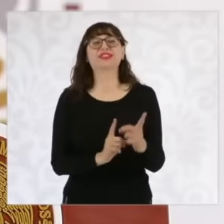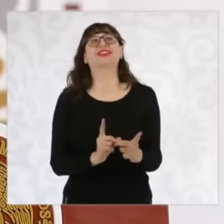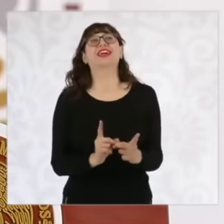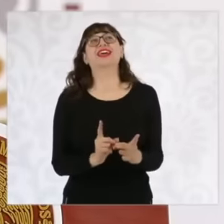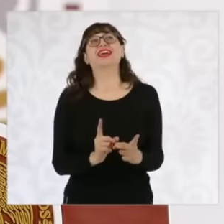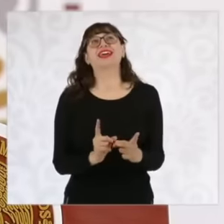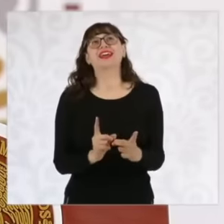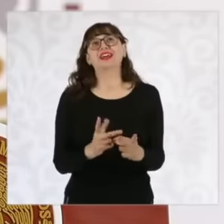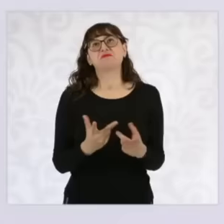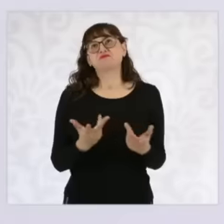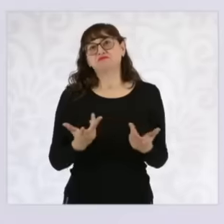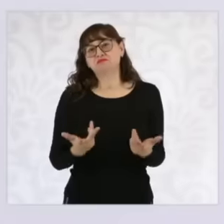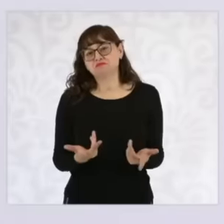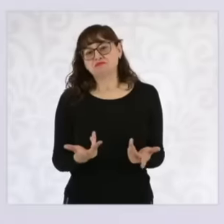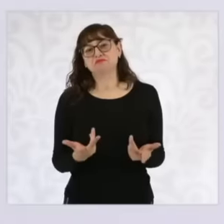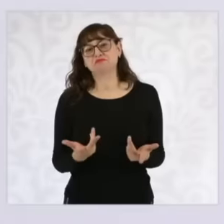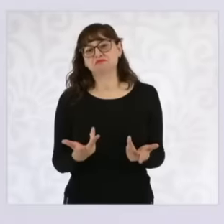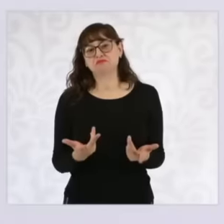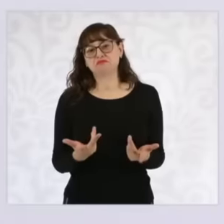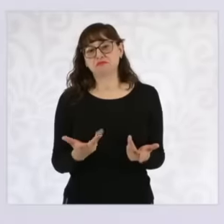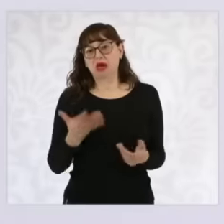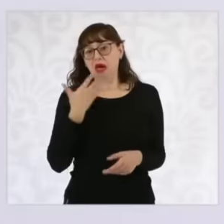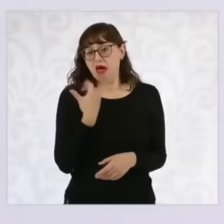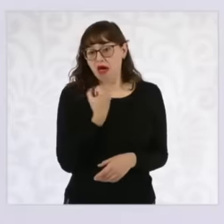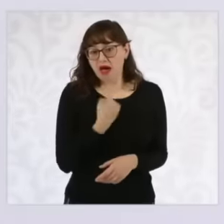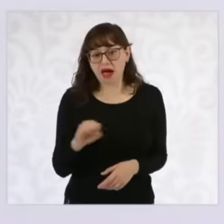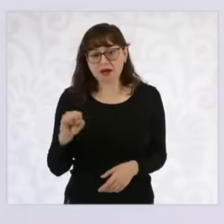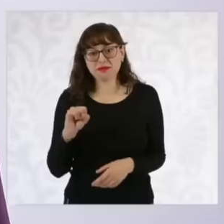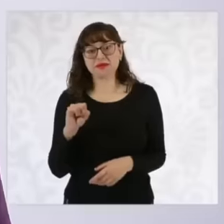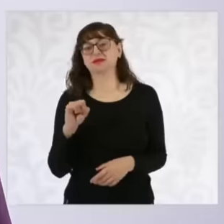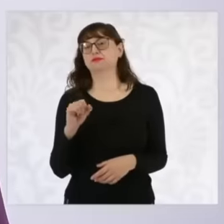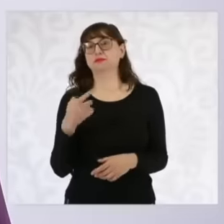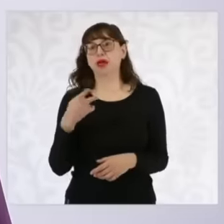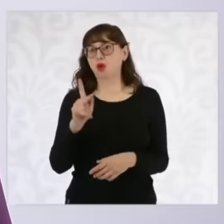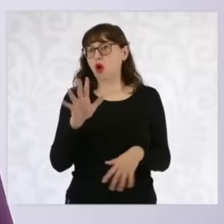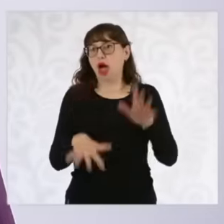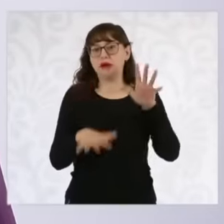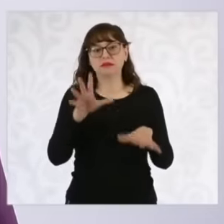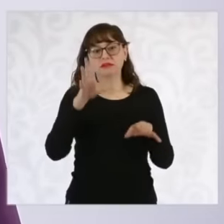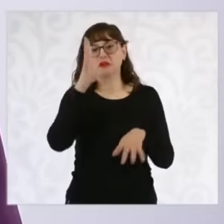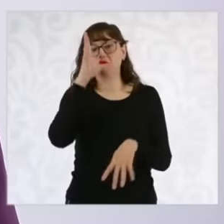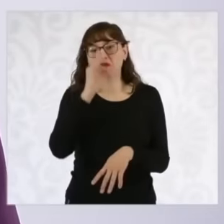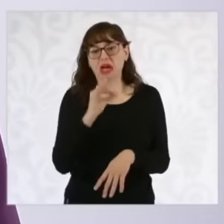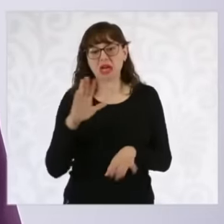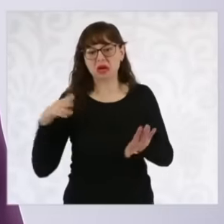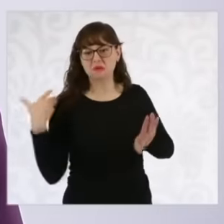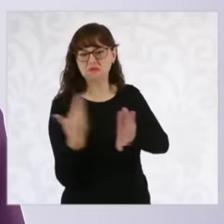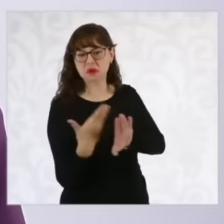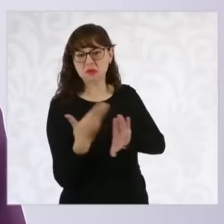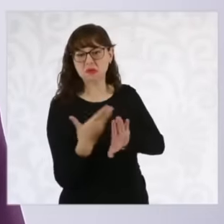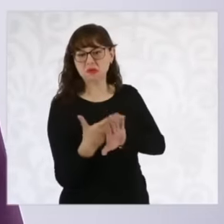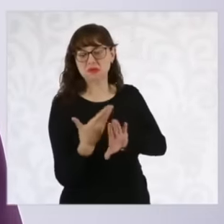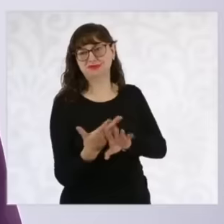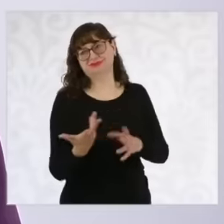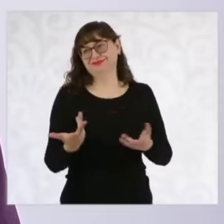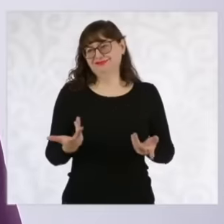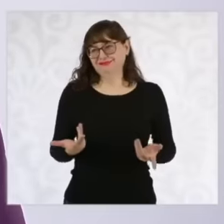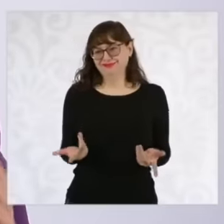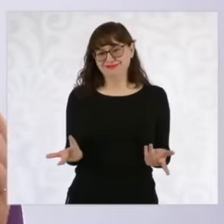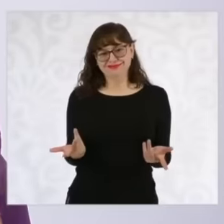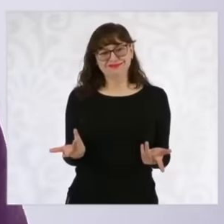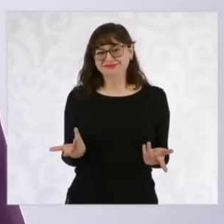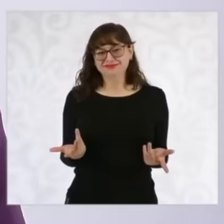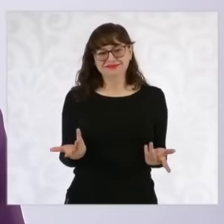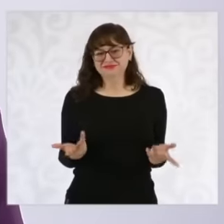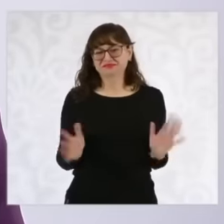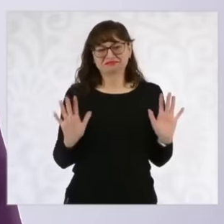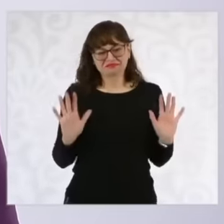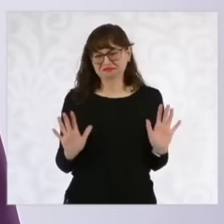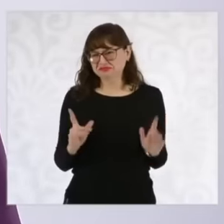have to Sometimes they don't do well in a competition but they get up and compete in the next one and